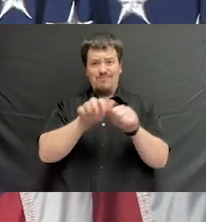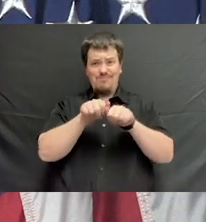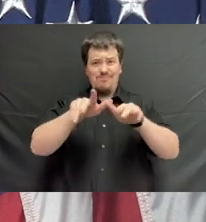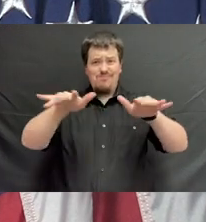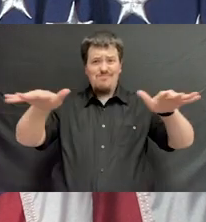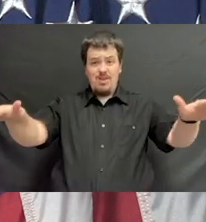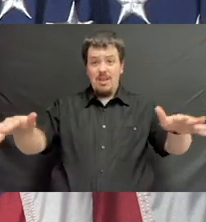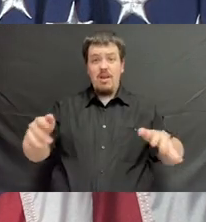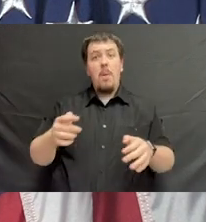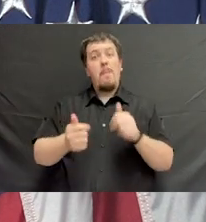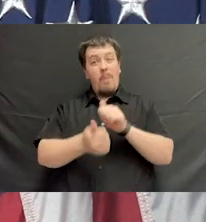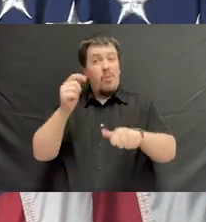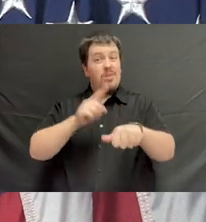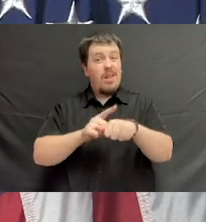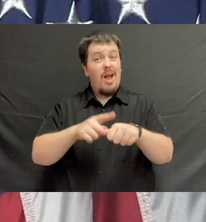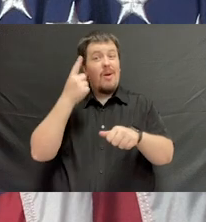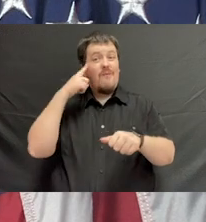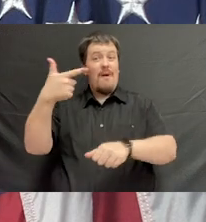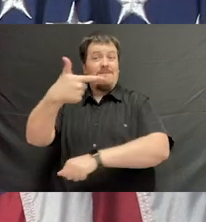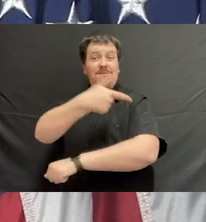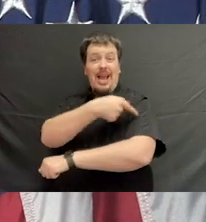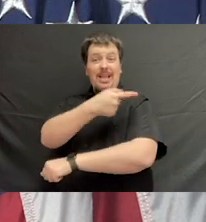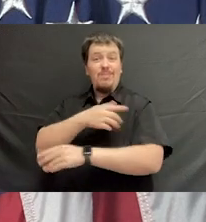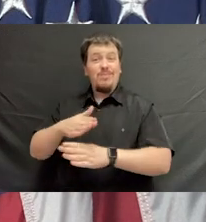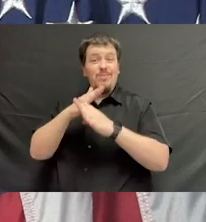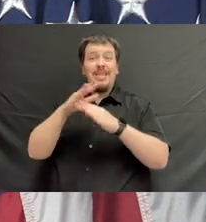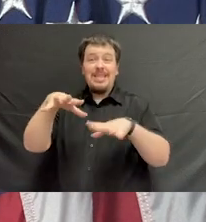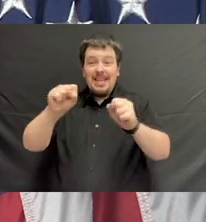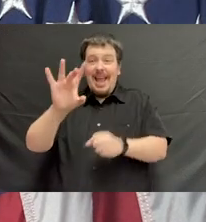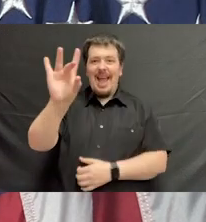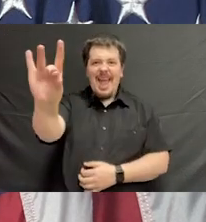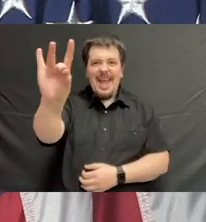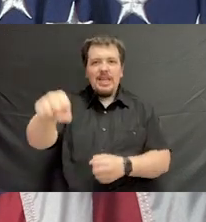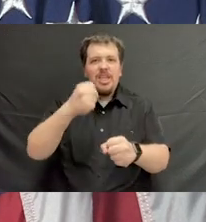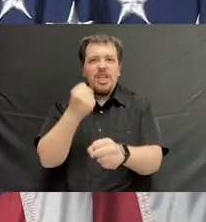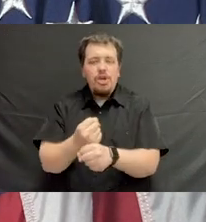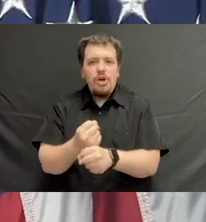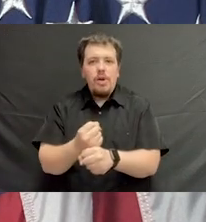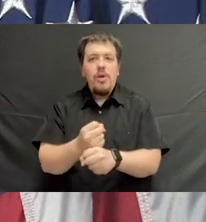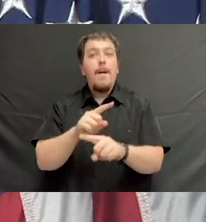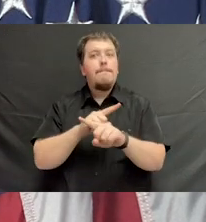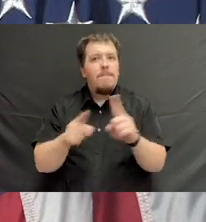The quickest vaccine that's usually brought to fruition is about eight years. It takes that long.